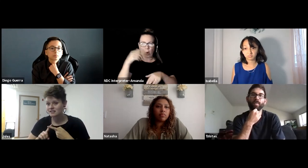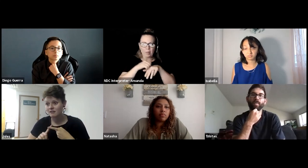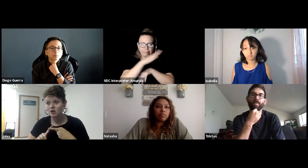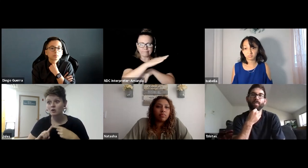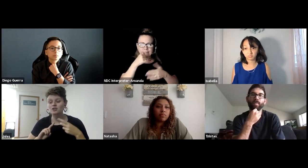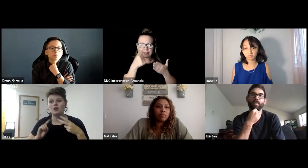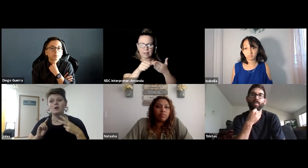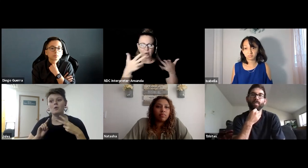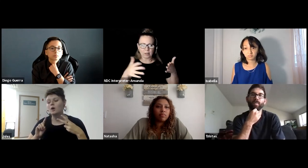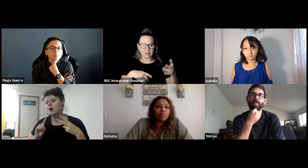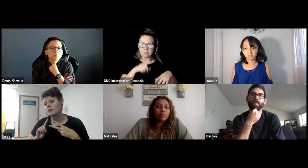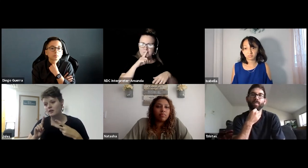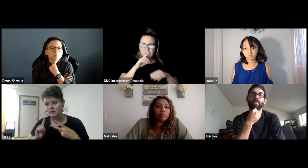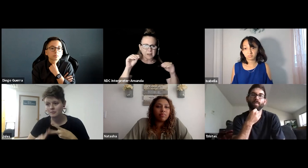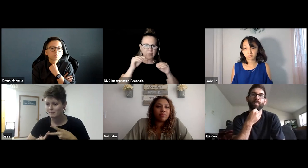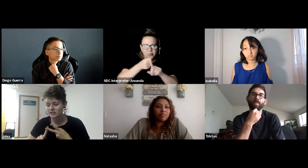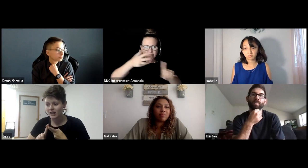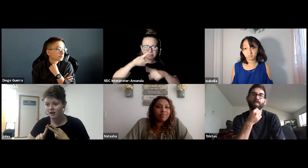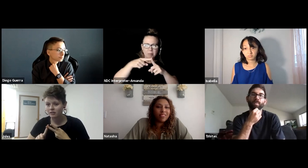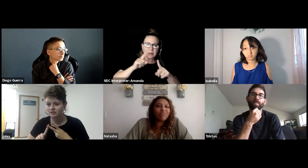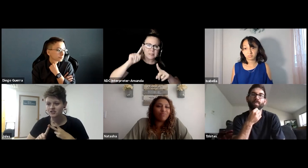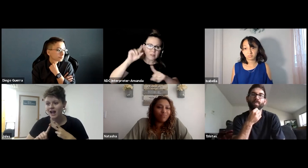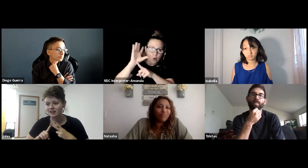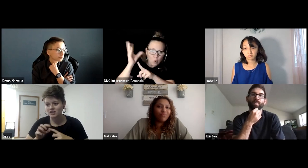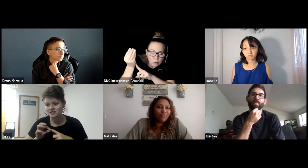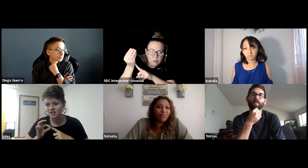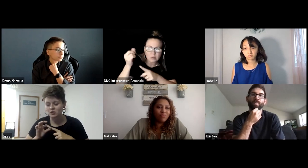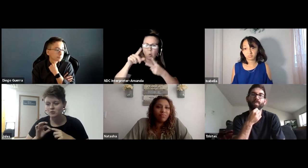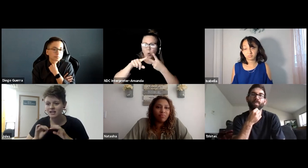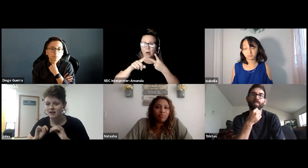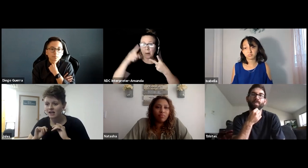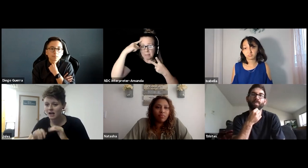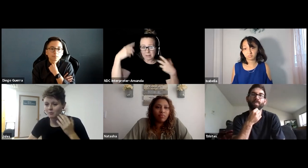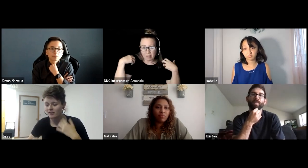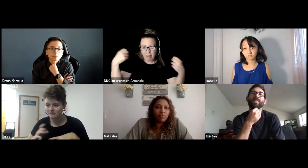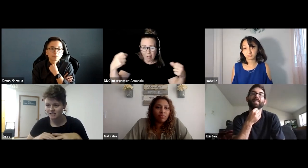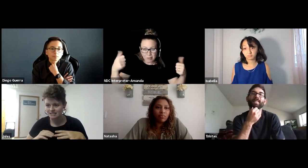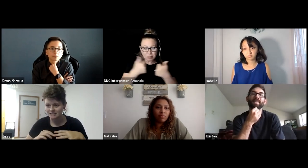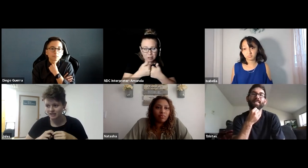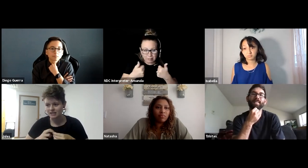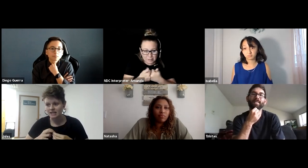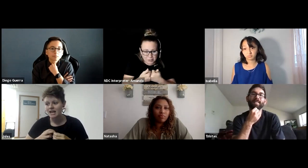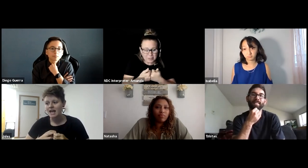Deaf culture or the mental health challenges that are unique that can come with having a disability.